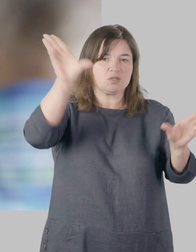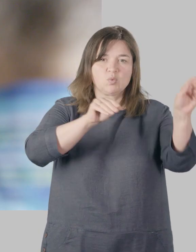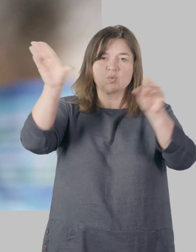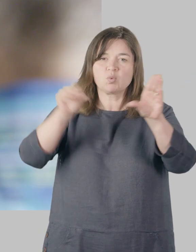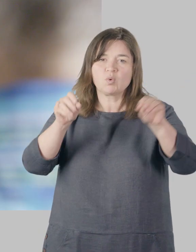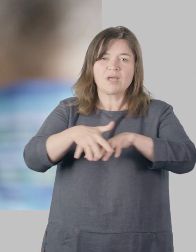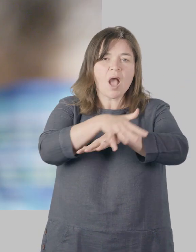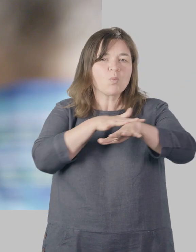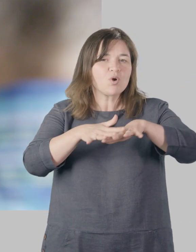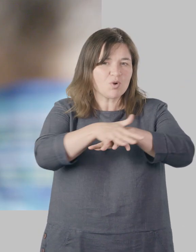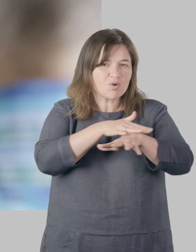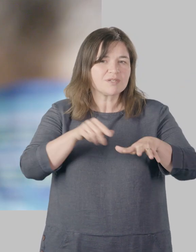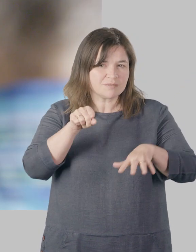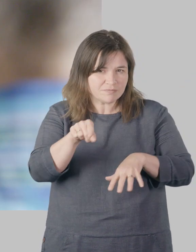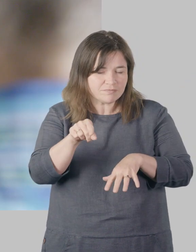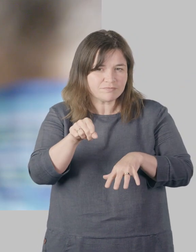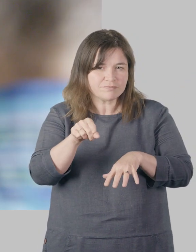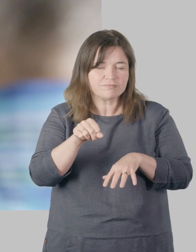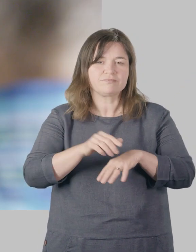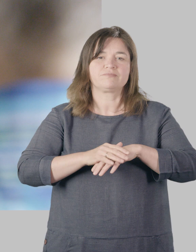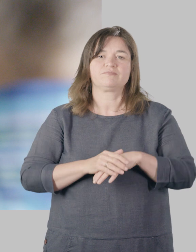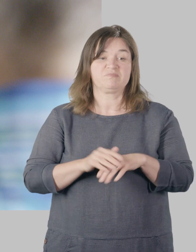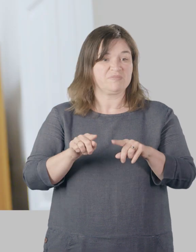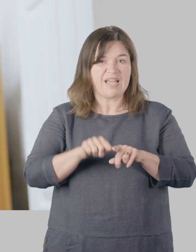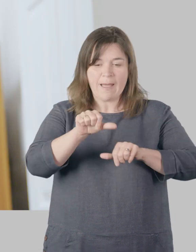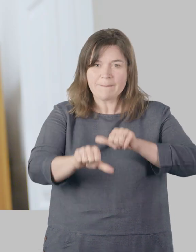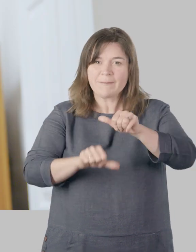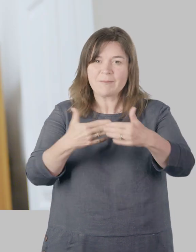Don't forget you can extend your Wi-Fi network even further by adding more